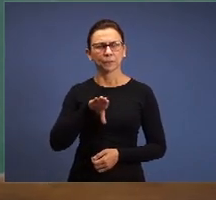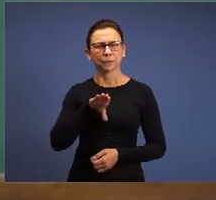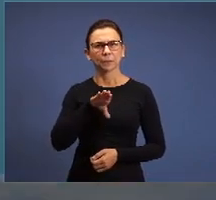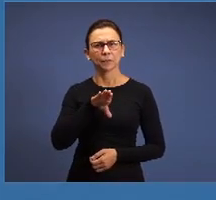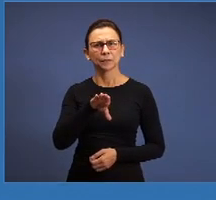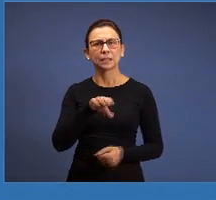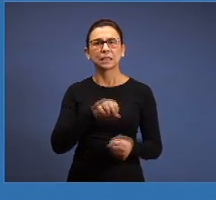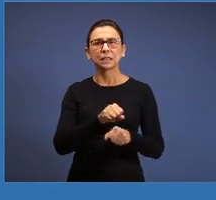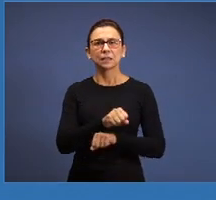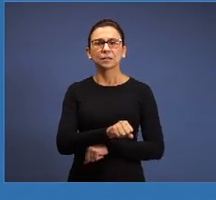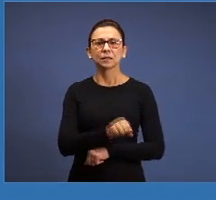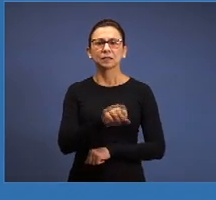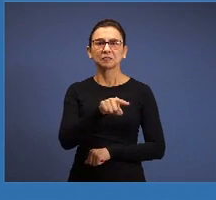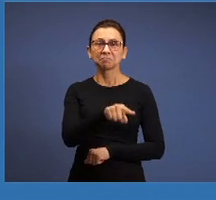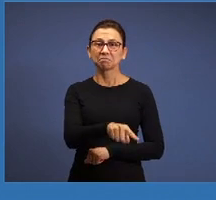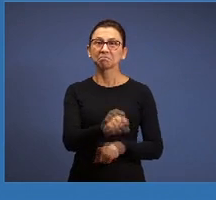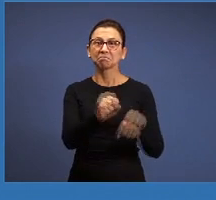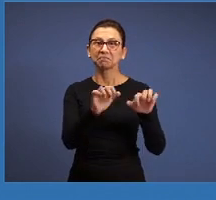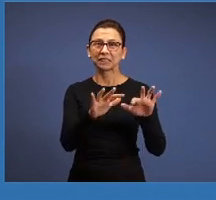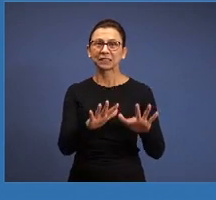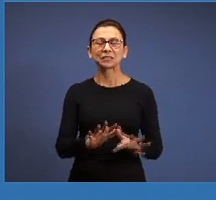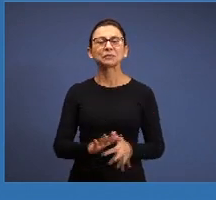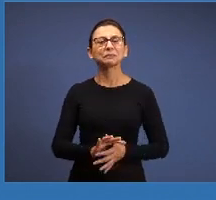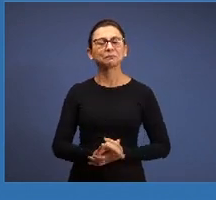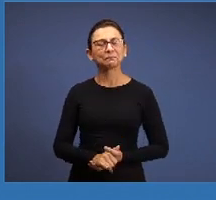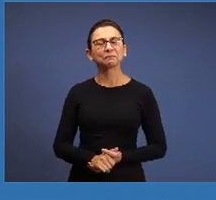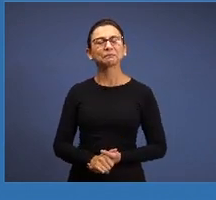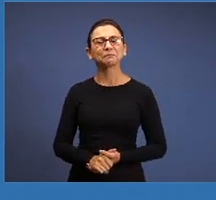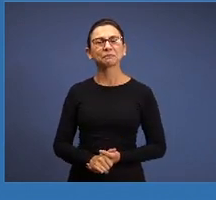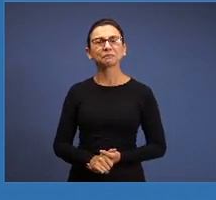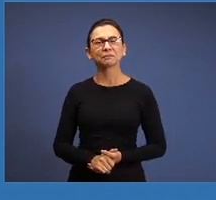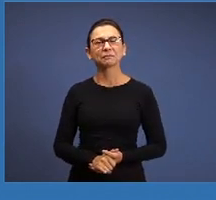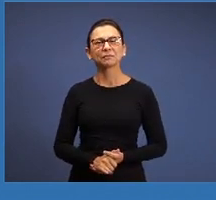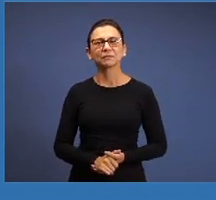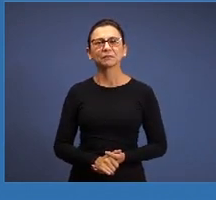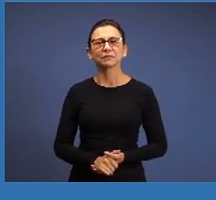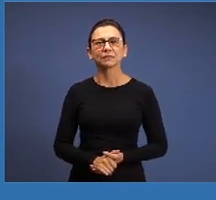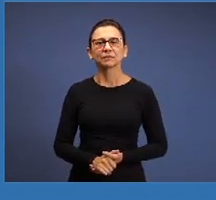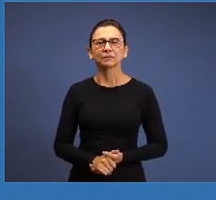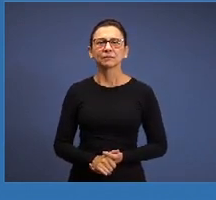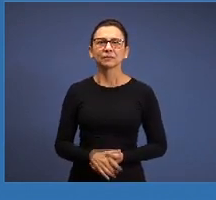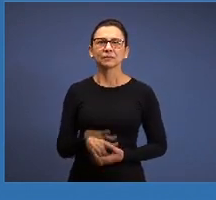we had the great blessing of having the participation